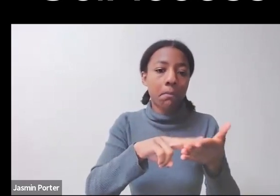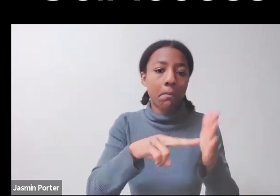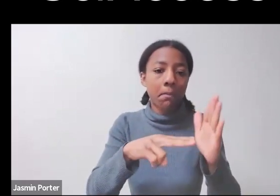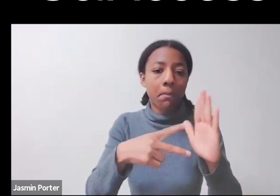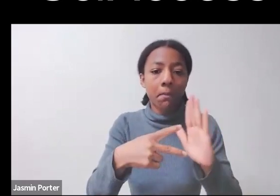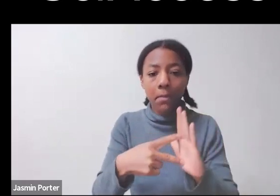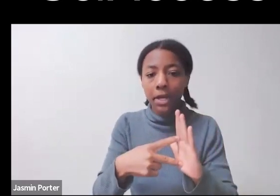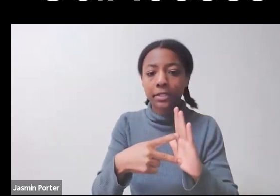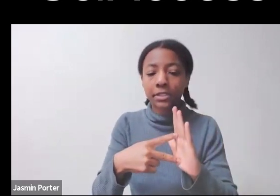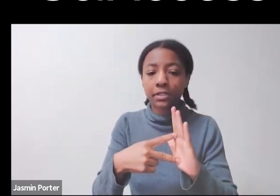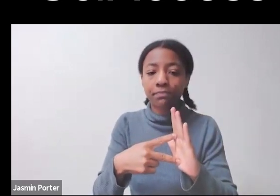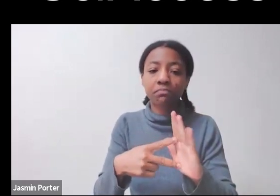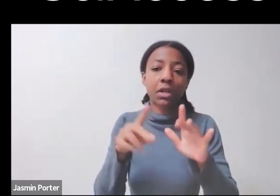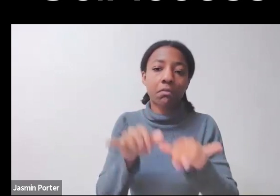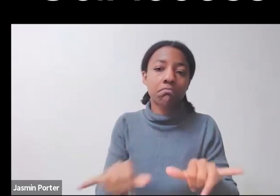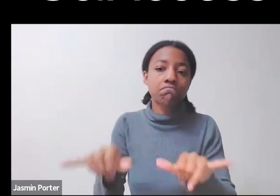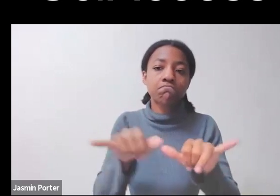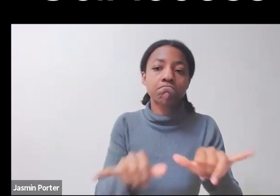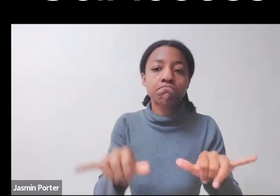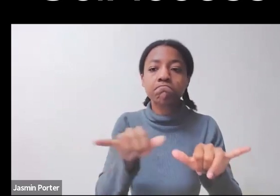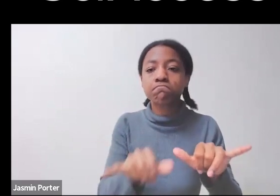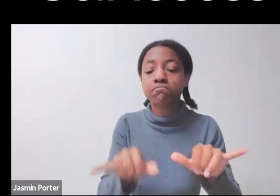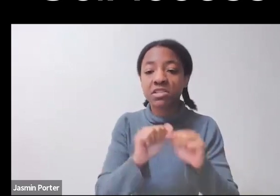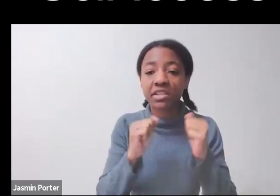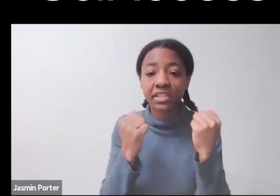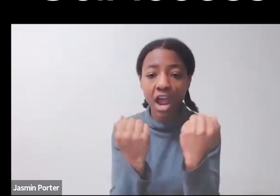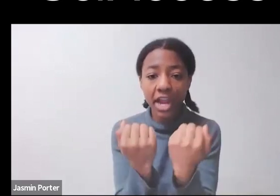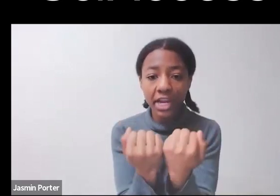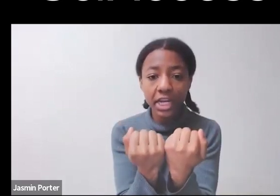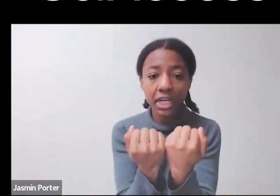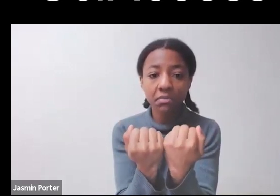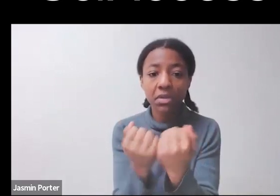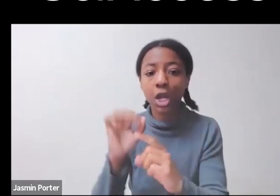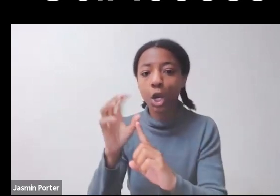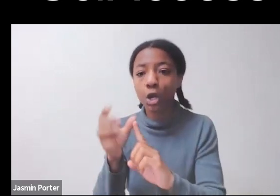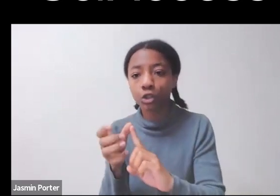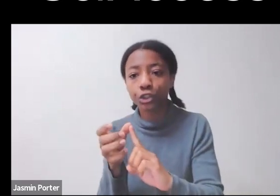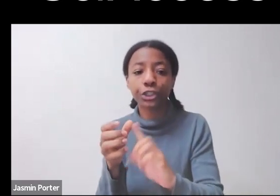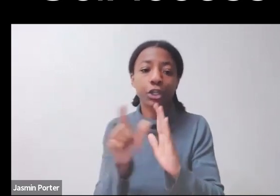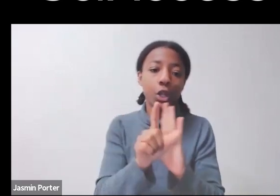in which society constructs these ideas of normality,